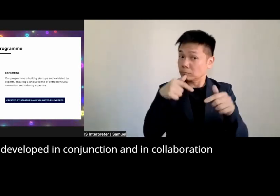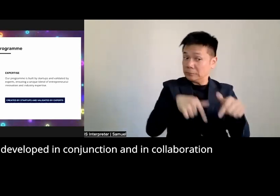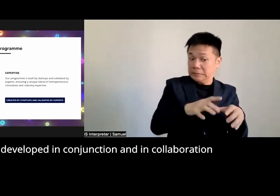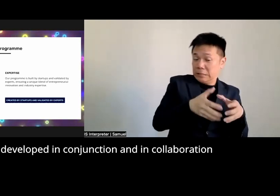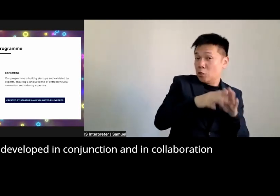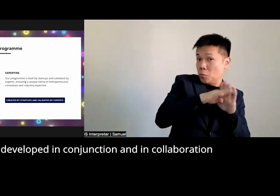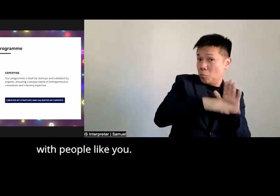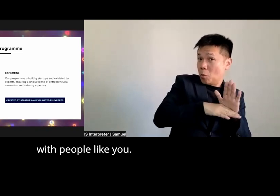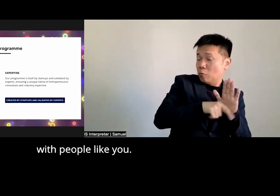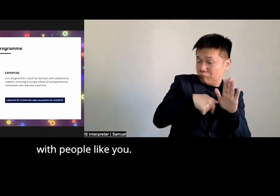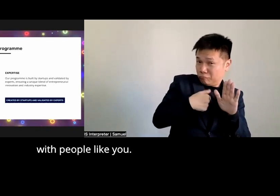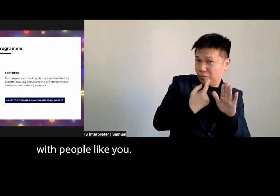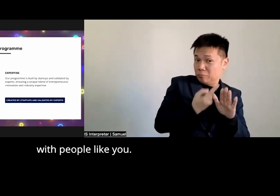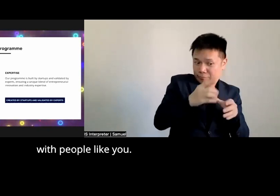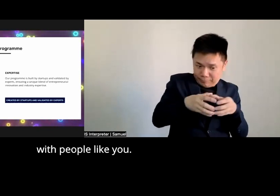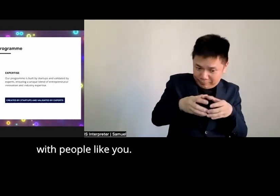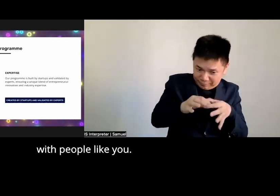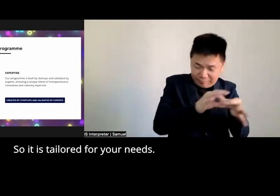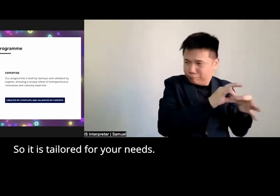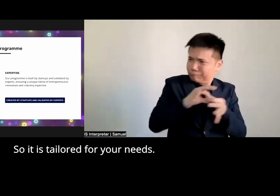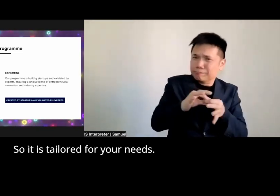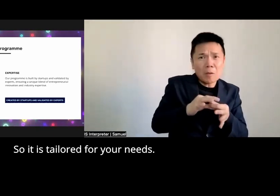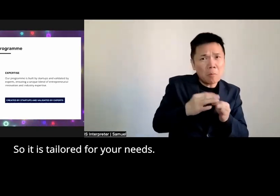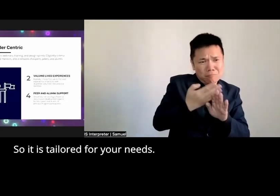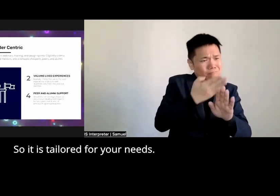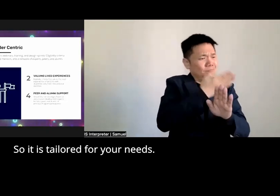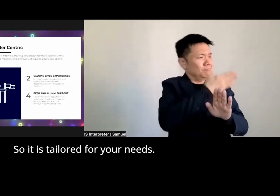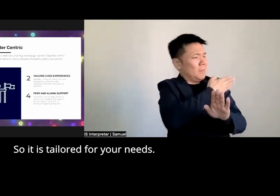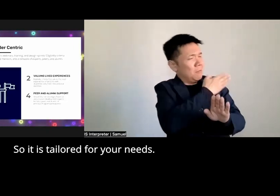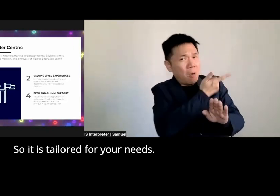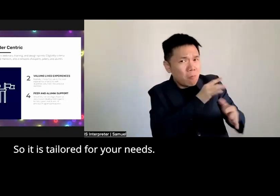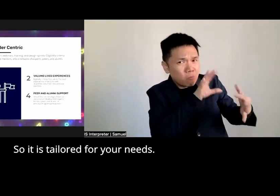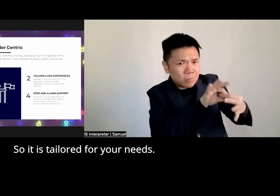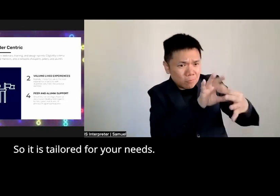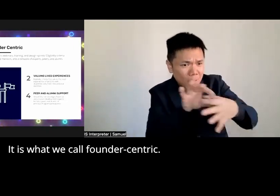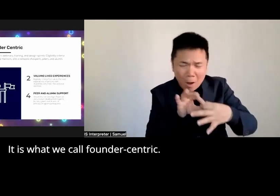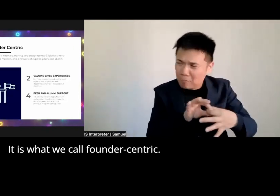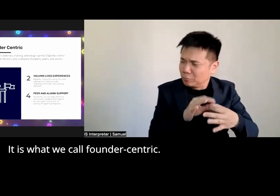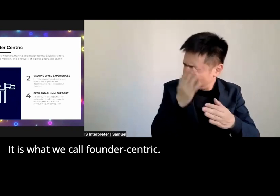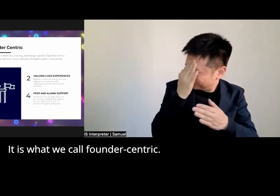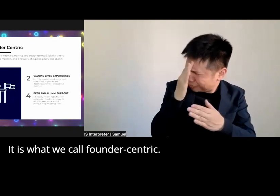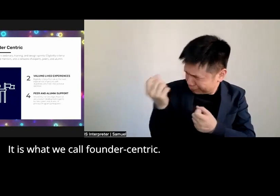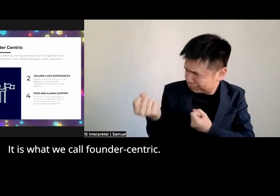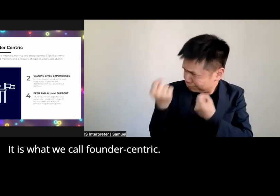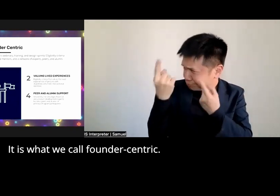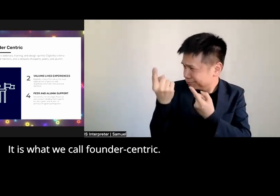and in collaboration with people like you so it is tailored for your needs it is what we call founder